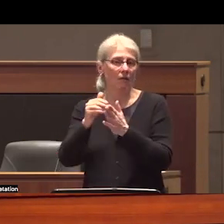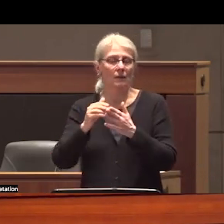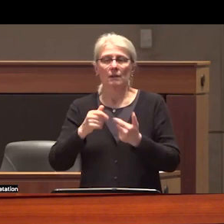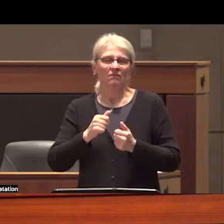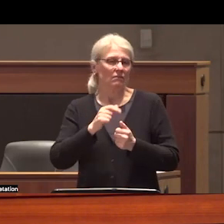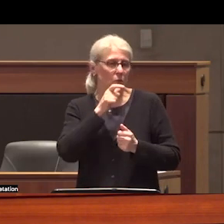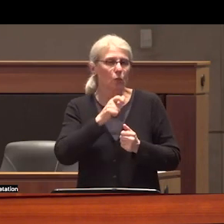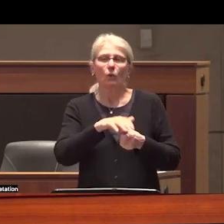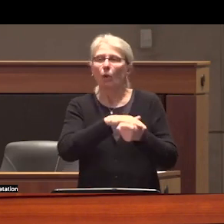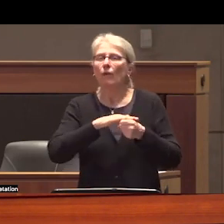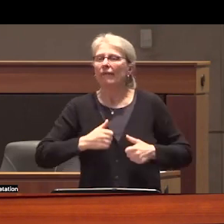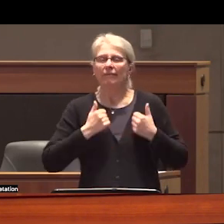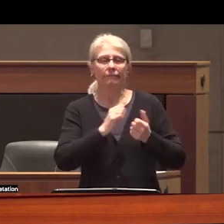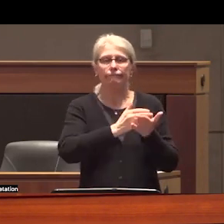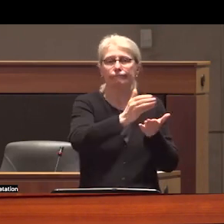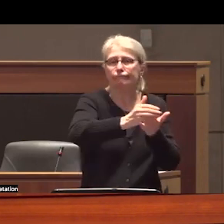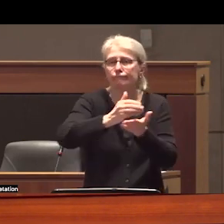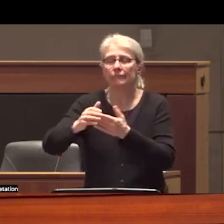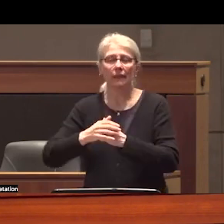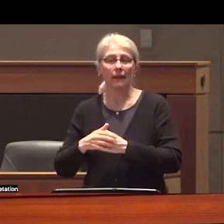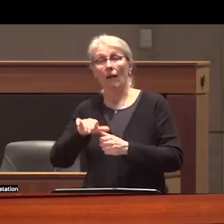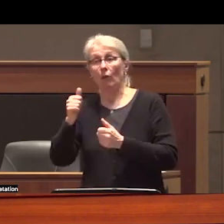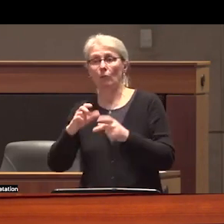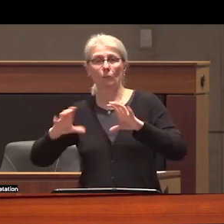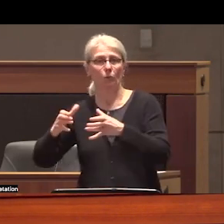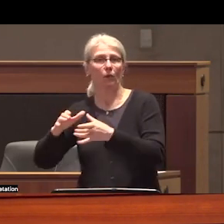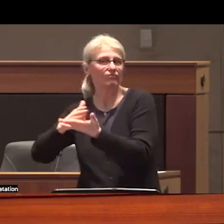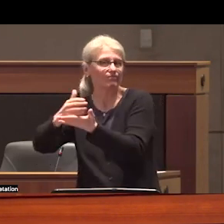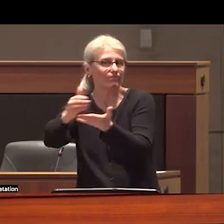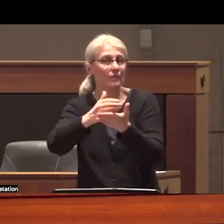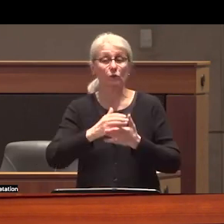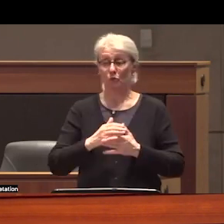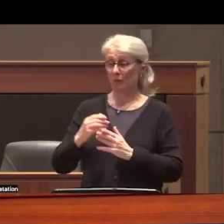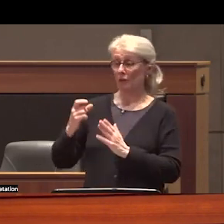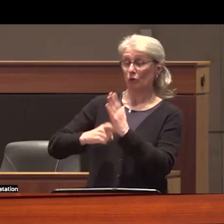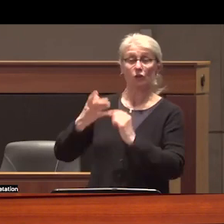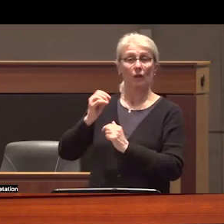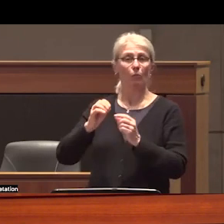populations and this directly helps extraction companies become entrenched in the region as does